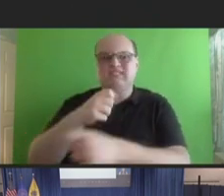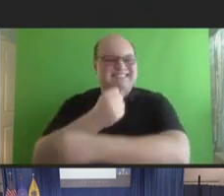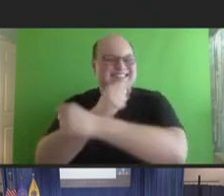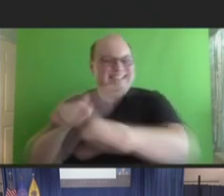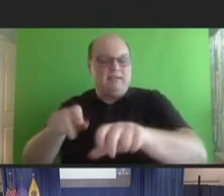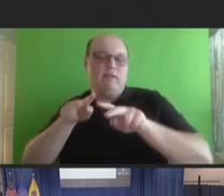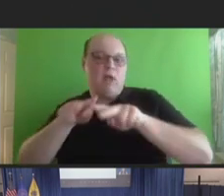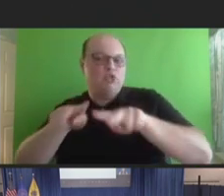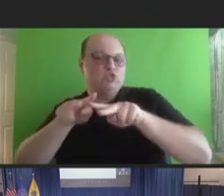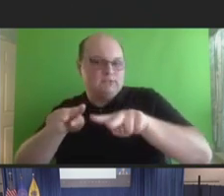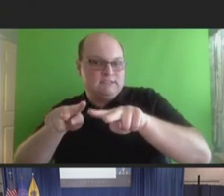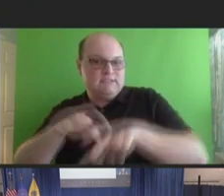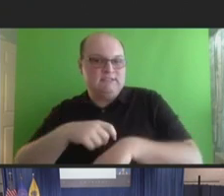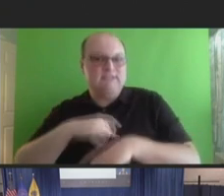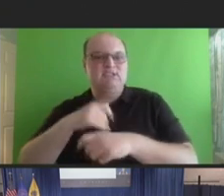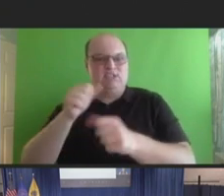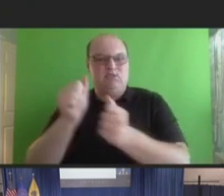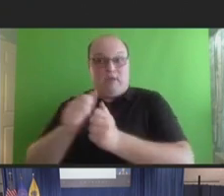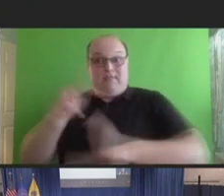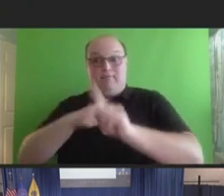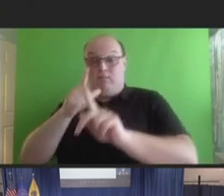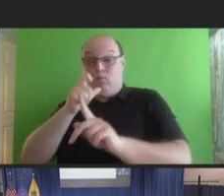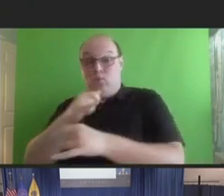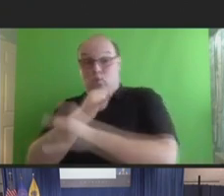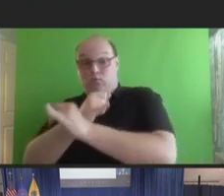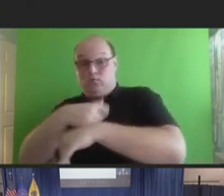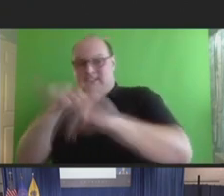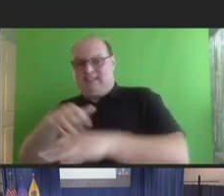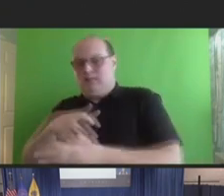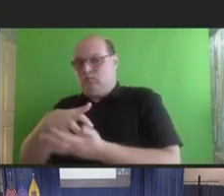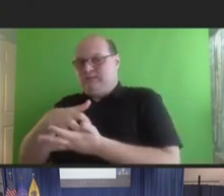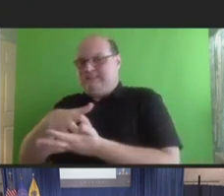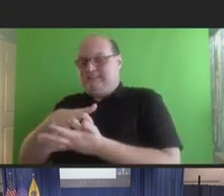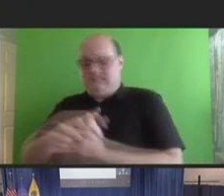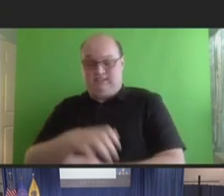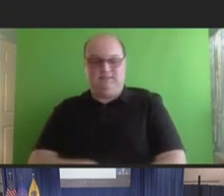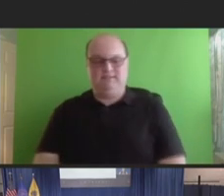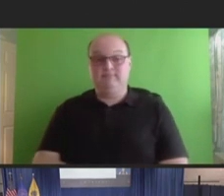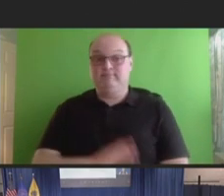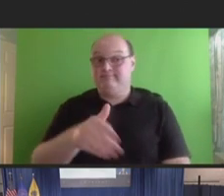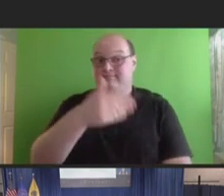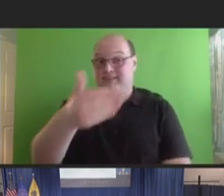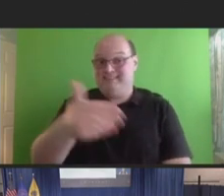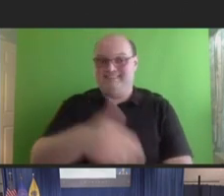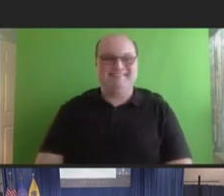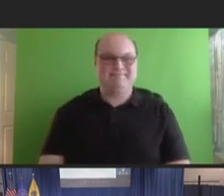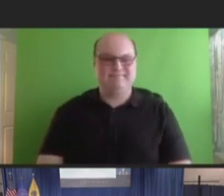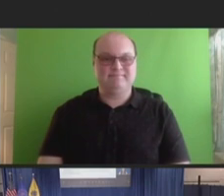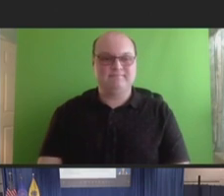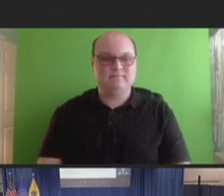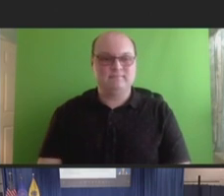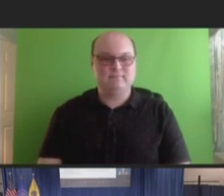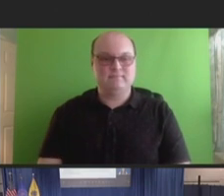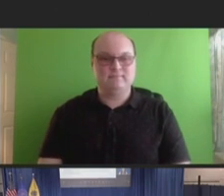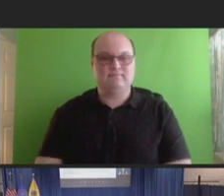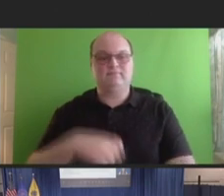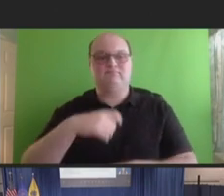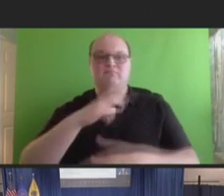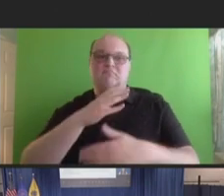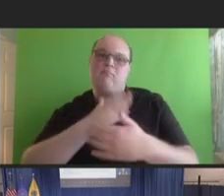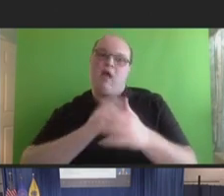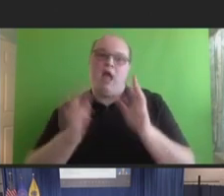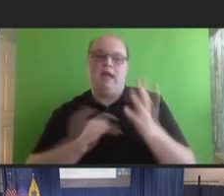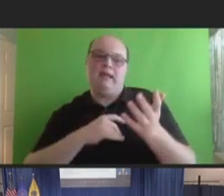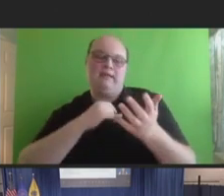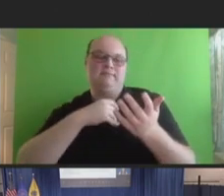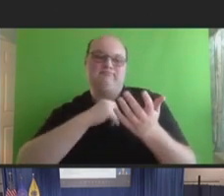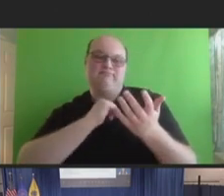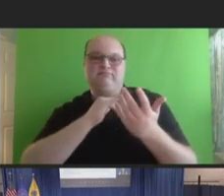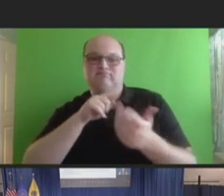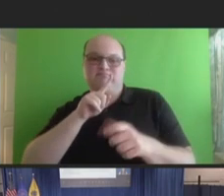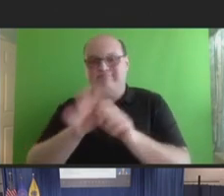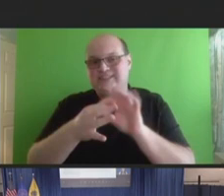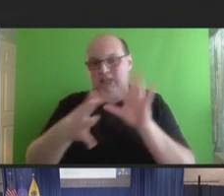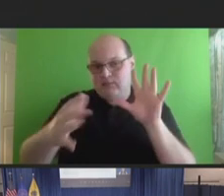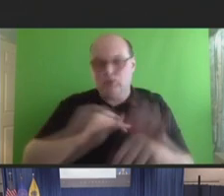among immunocompromised persons. Next. This is my disclaimer. Next.